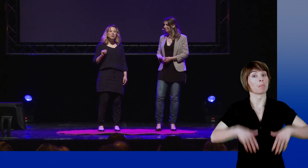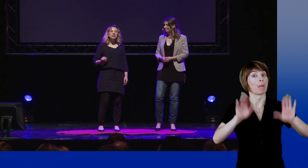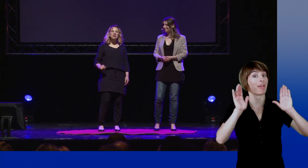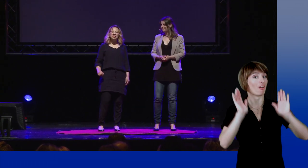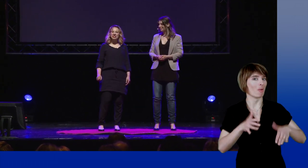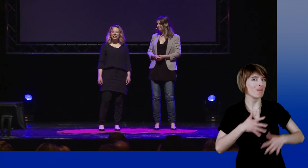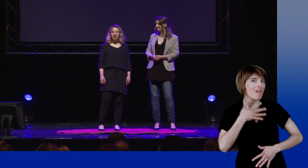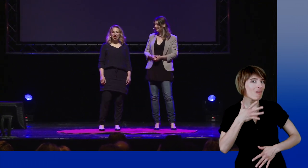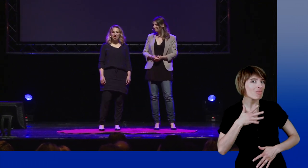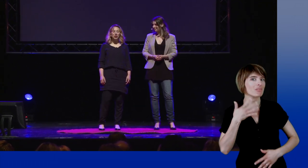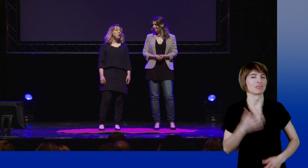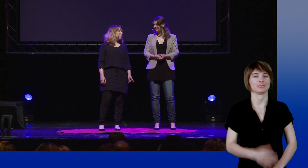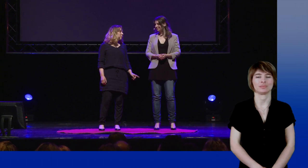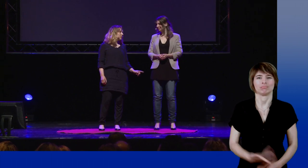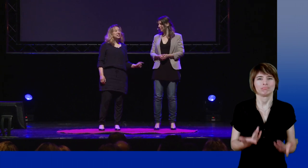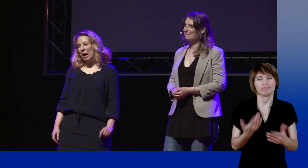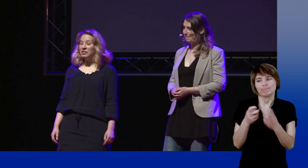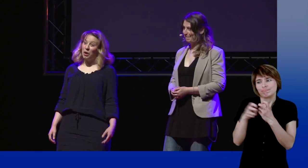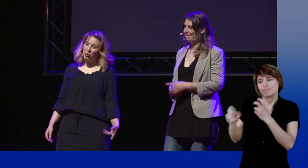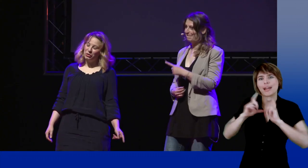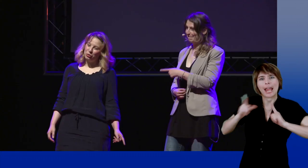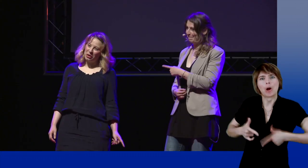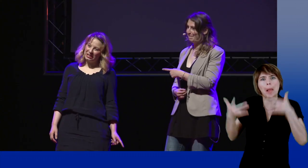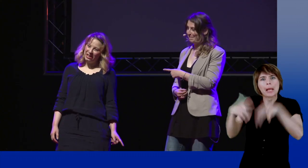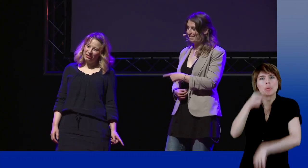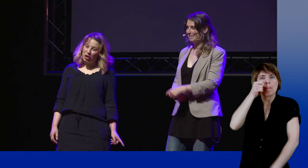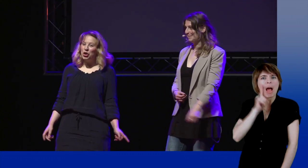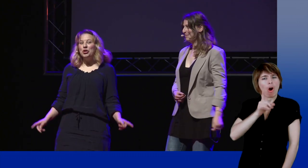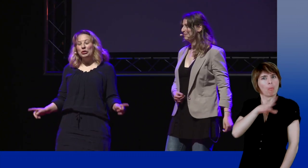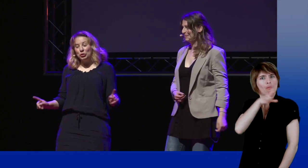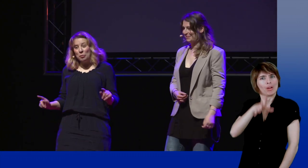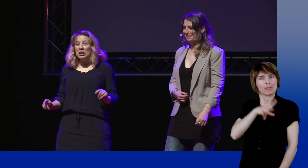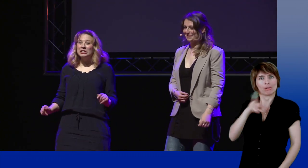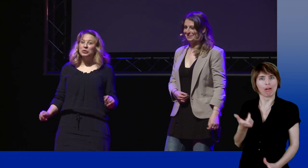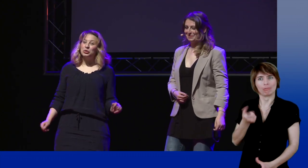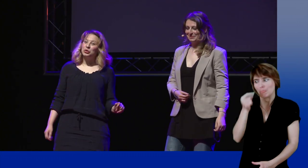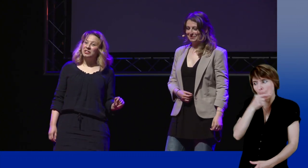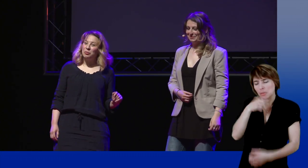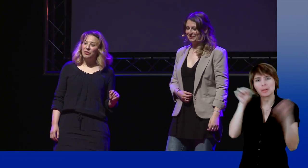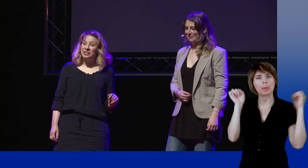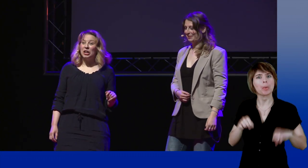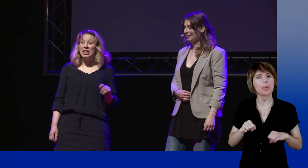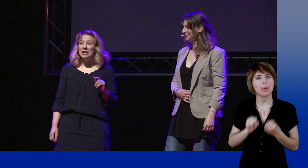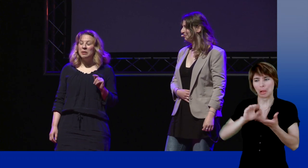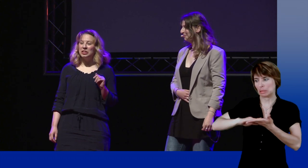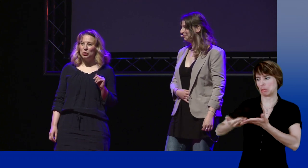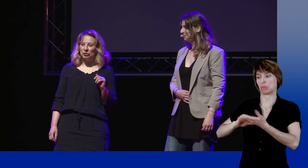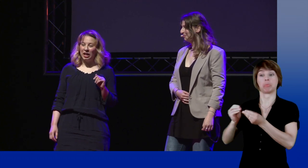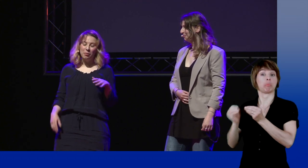But it can also offer benefits: lie to your parents at parent-teacher meetings, not translate everything said by the teachers or even tell the opposite.